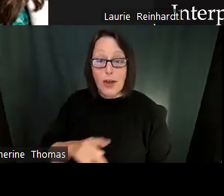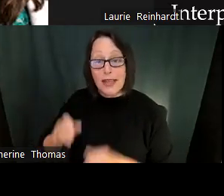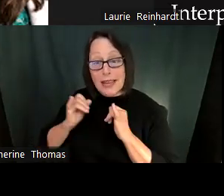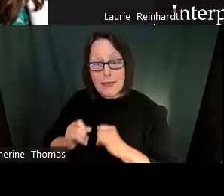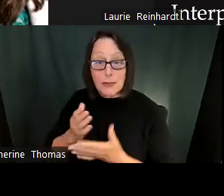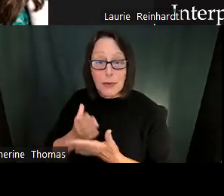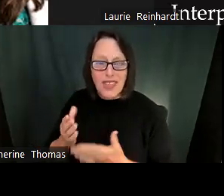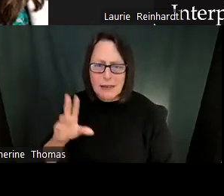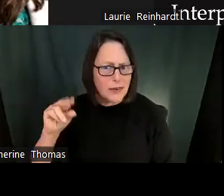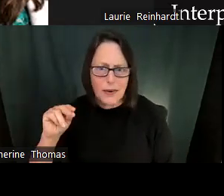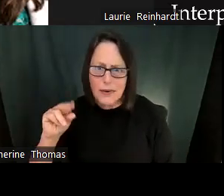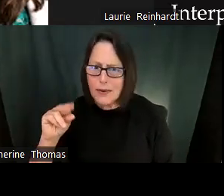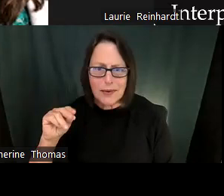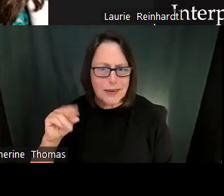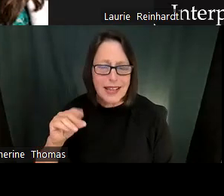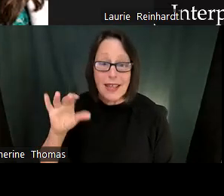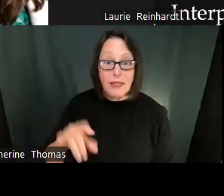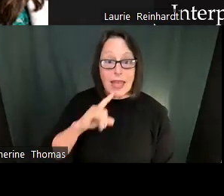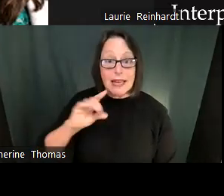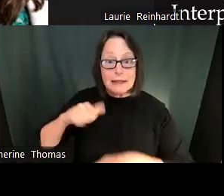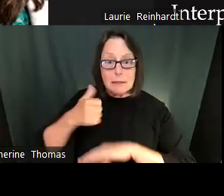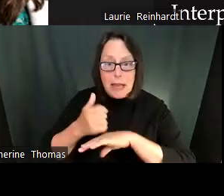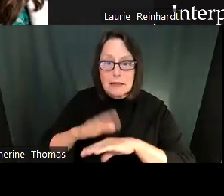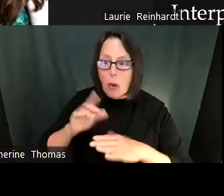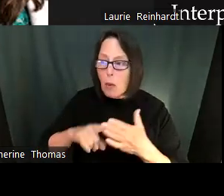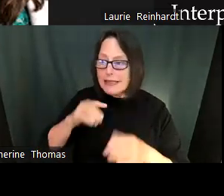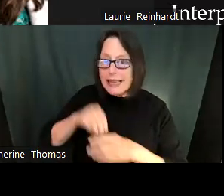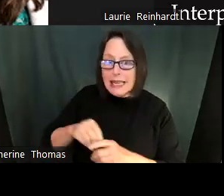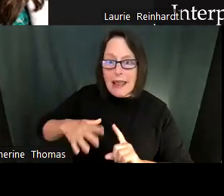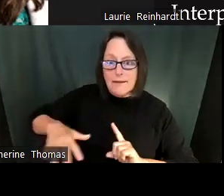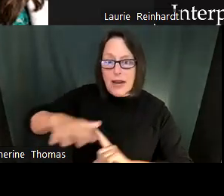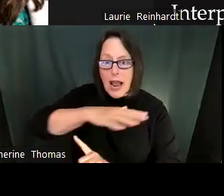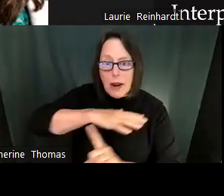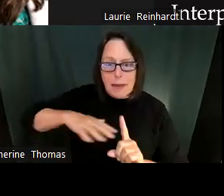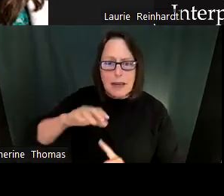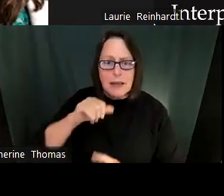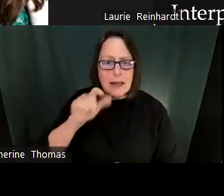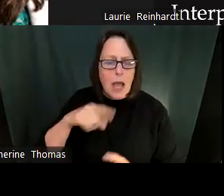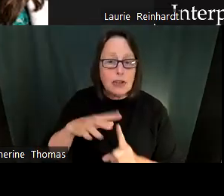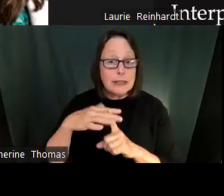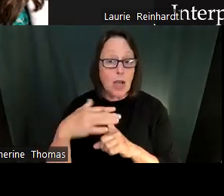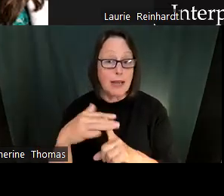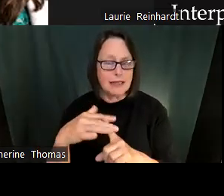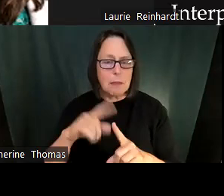Also, it's resource dependent, right? How many resources do we have, right? So it's not - lots of times people frame well being as like a personal individual thing.